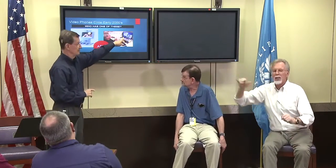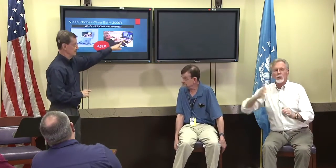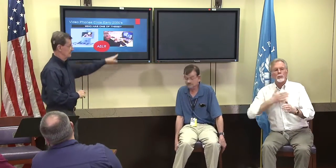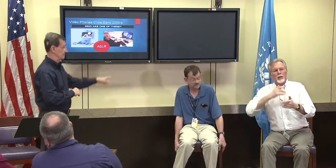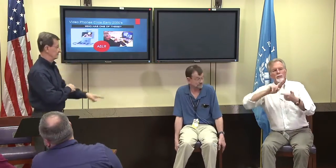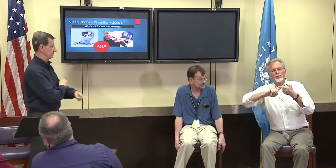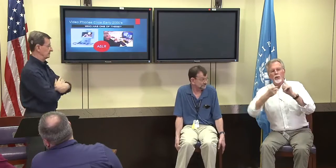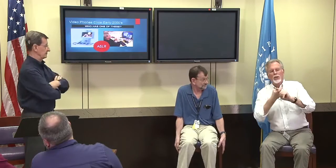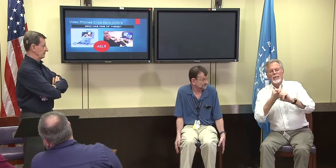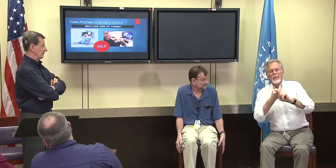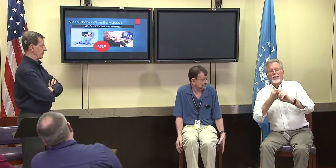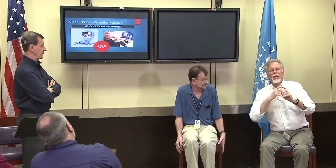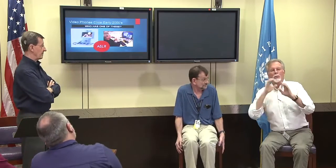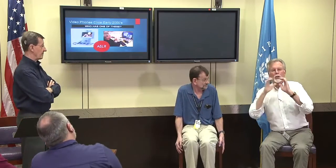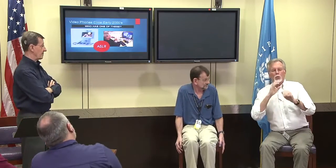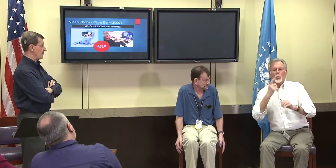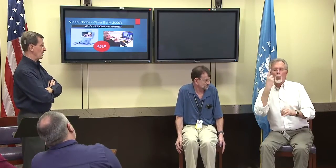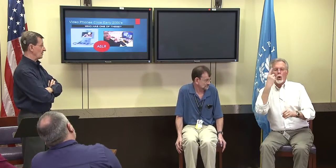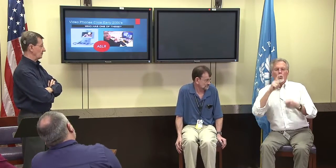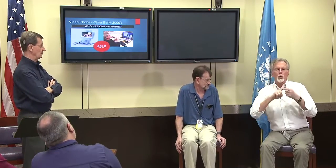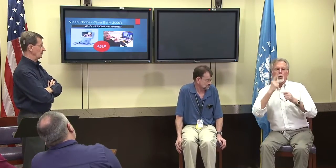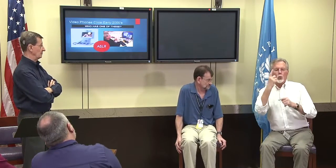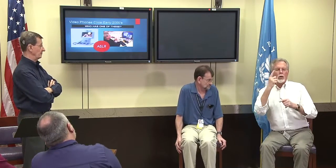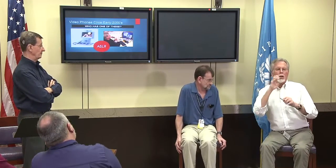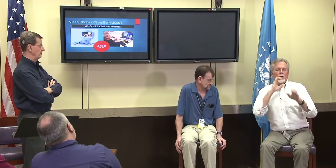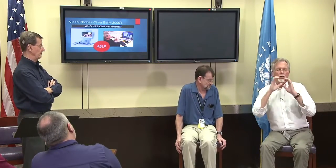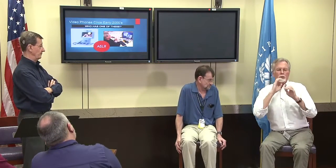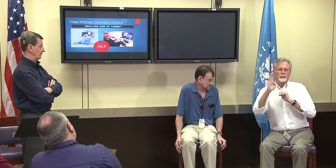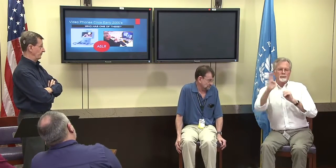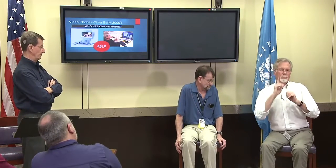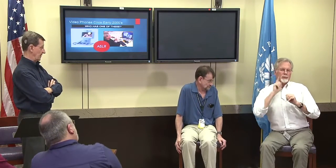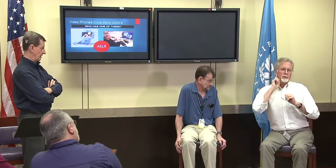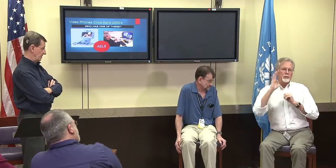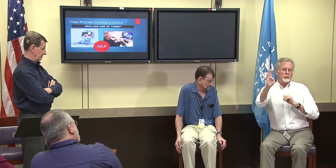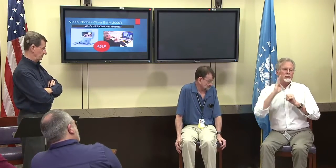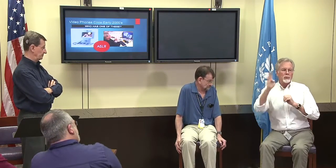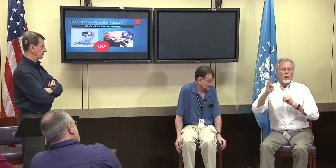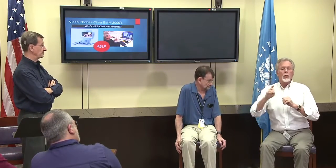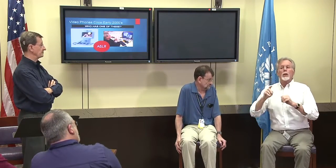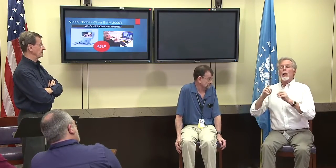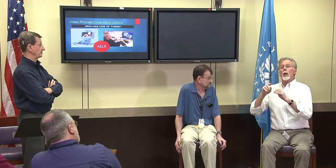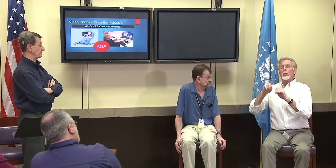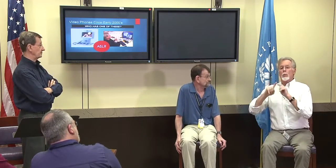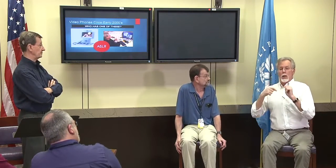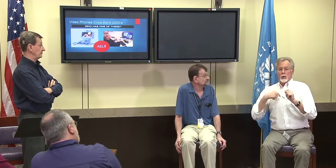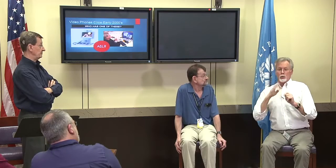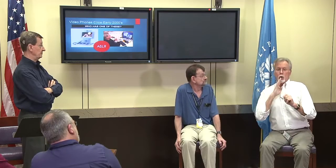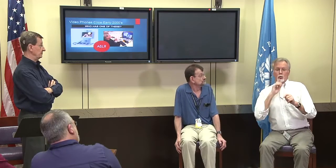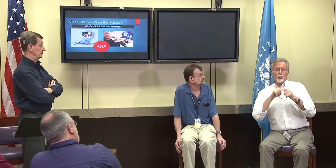These are just one of my friends that I'm talking with, here in the picture we're having a direct communication